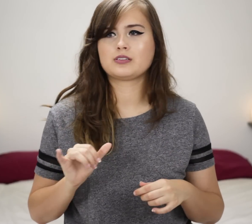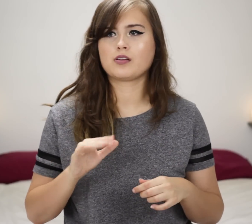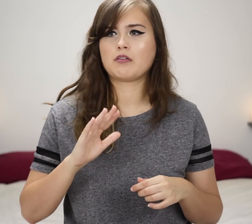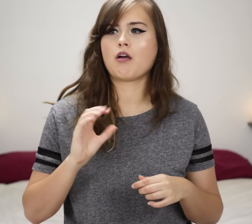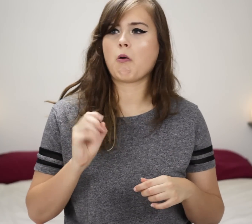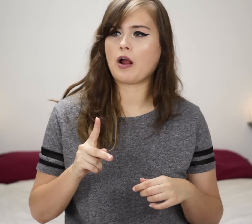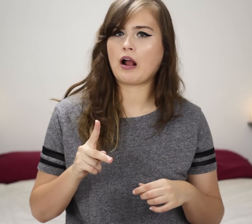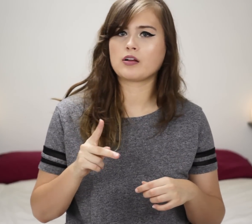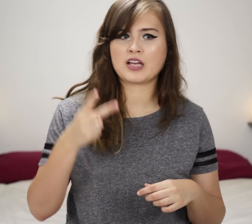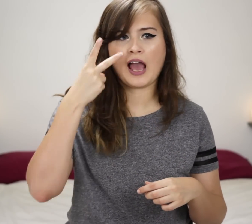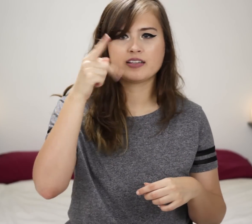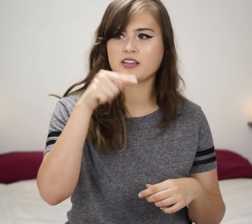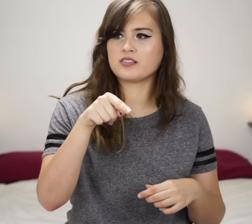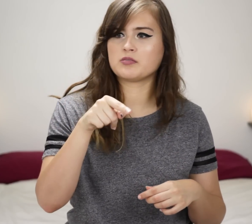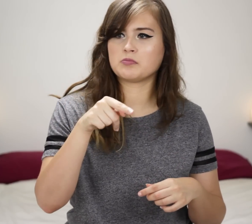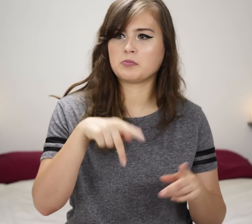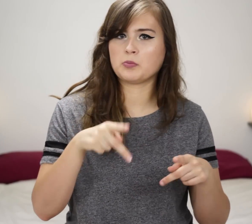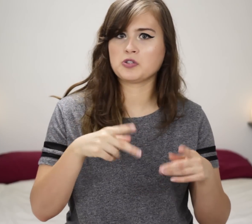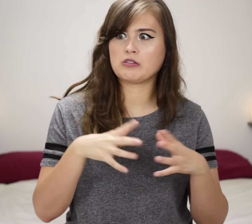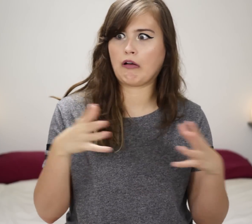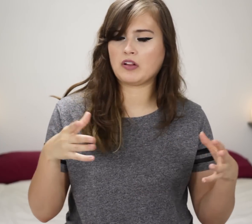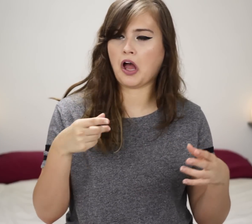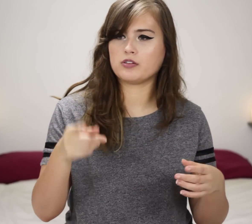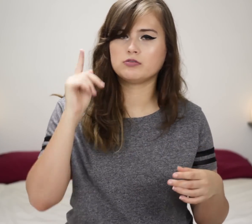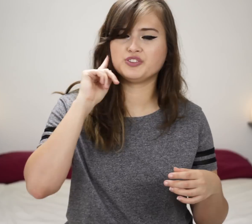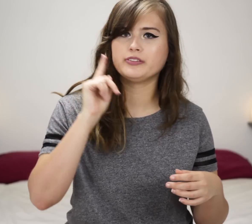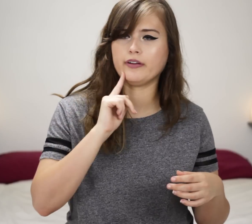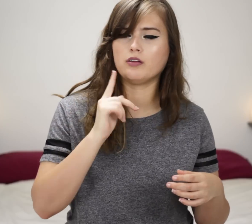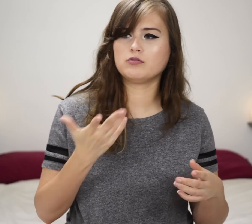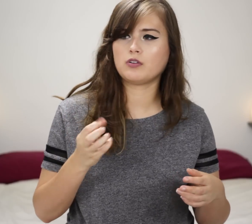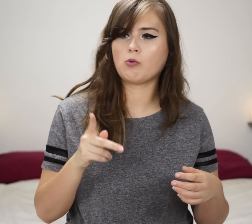It's like, "Okay, I see this person a lot. She's deaf.